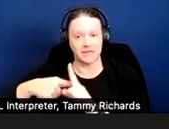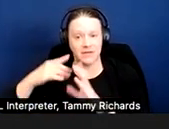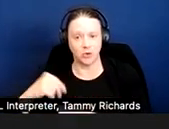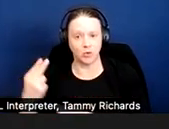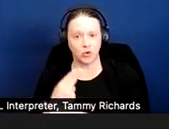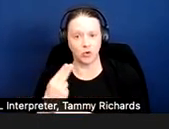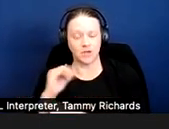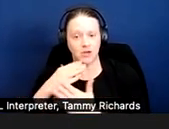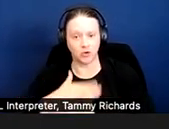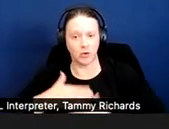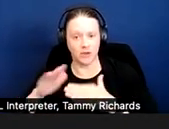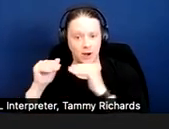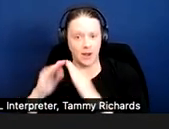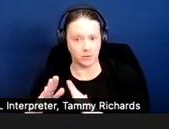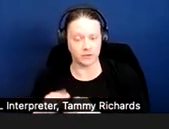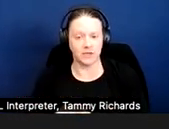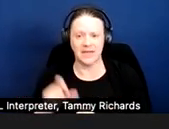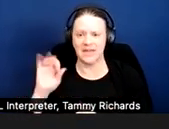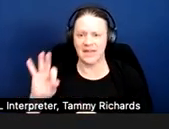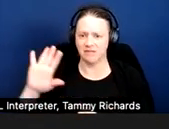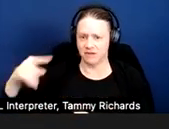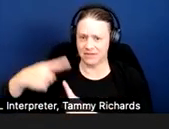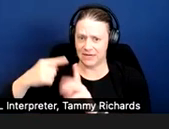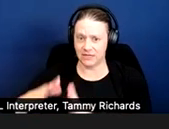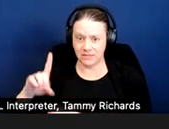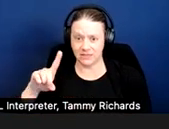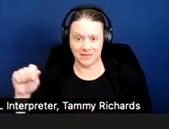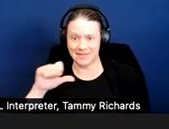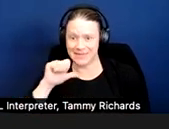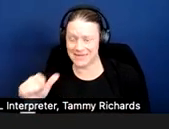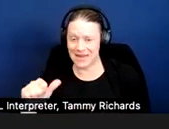If a tenant's disability is not obvious or readily apparent, a housing provider may ask